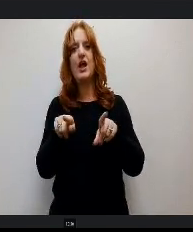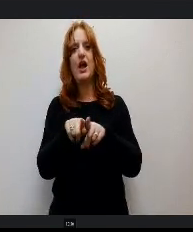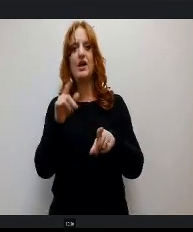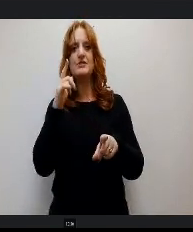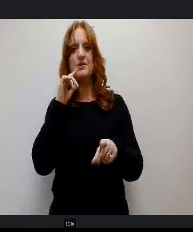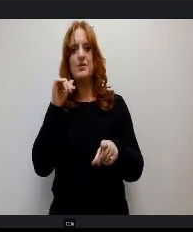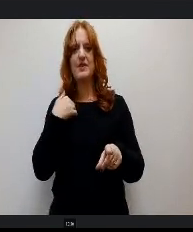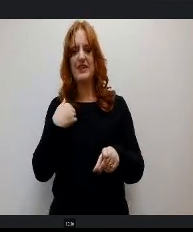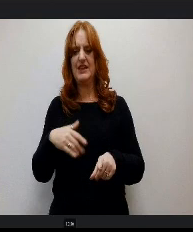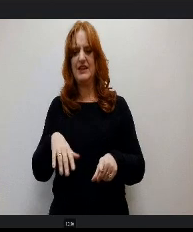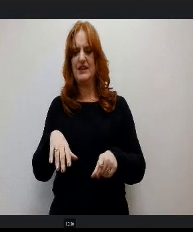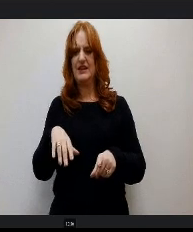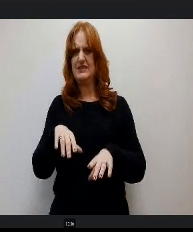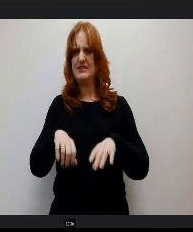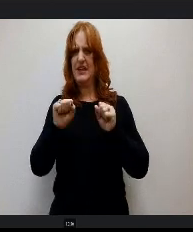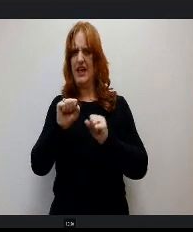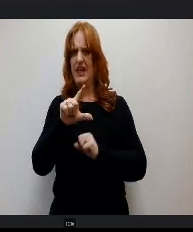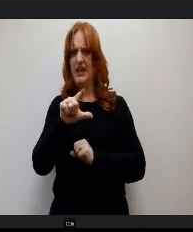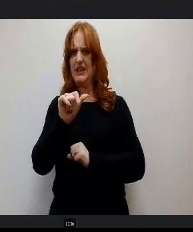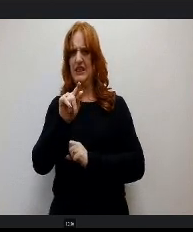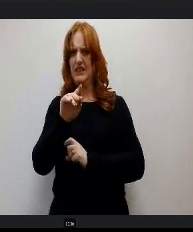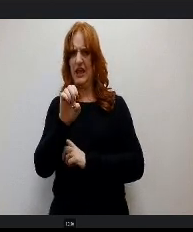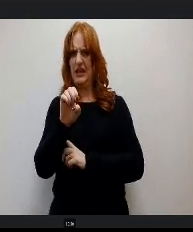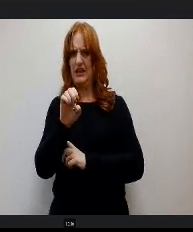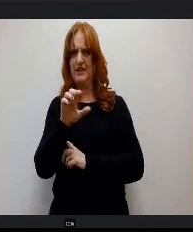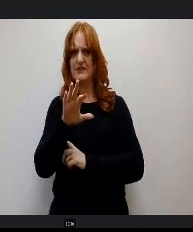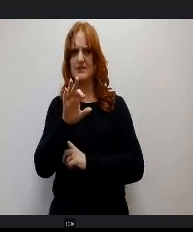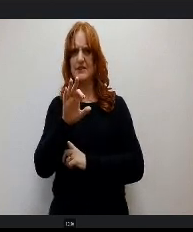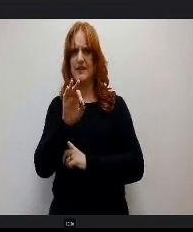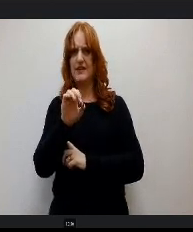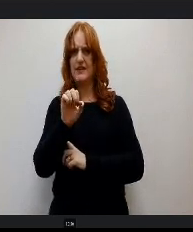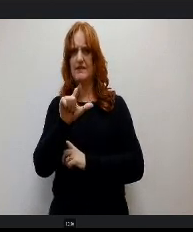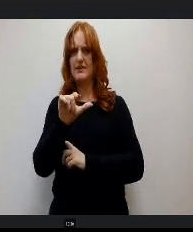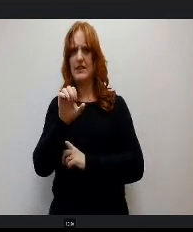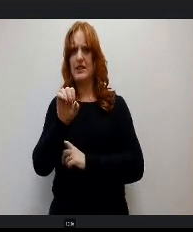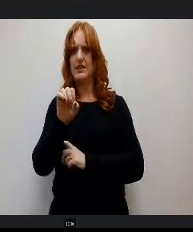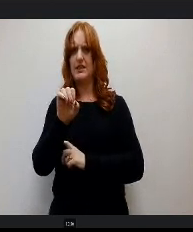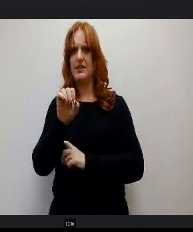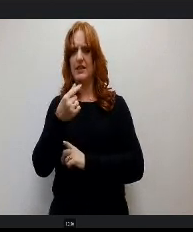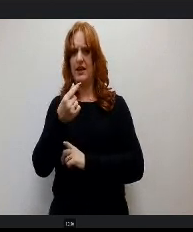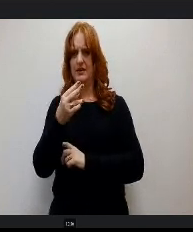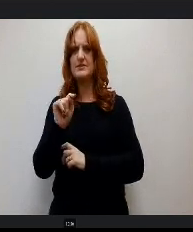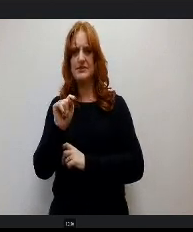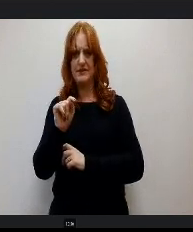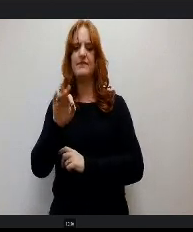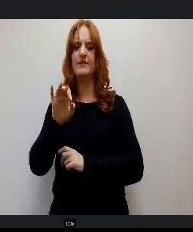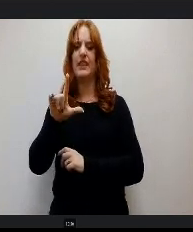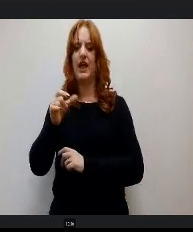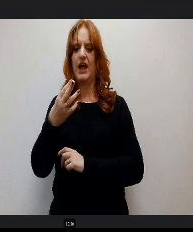curriculum used by other campuses to meet the needs of high school students. We built this into our school day by offering the